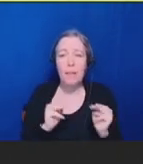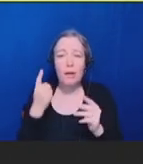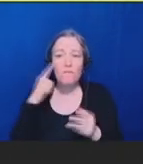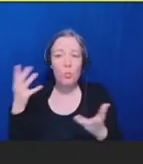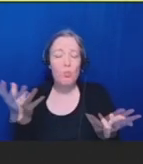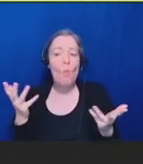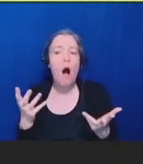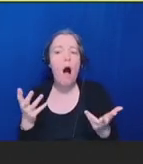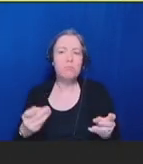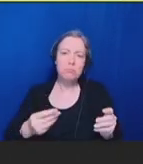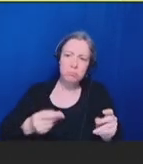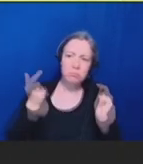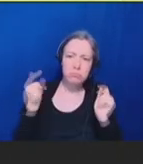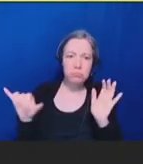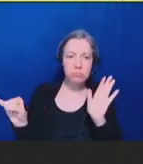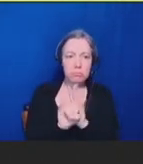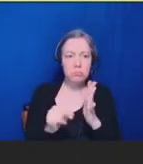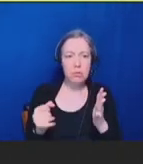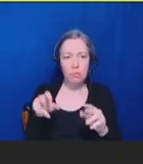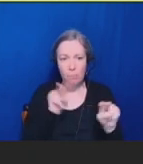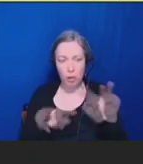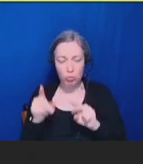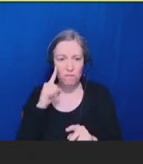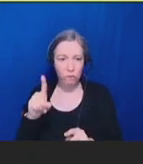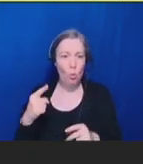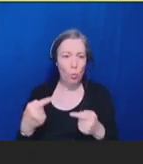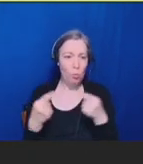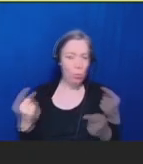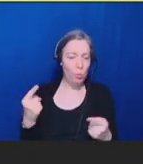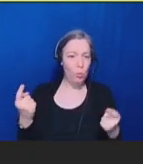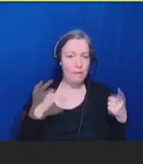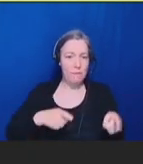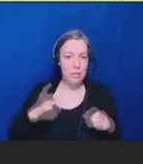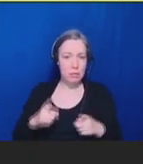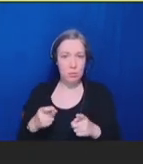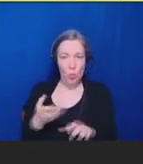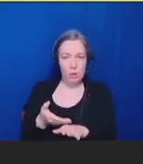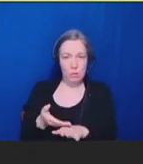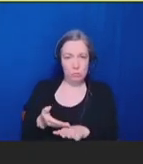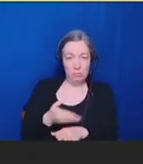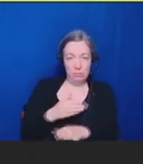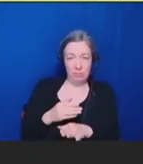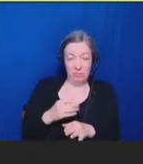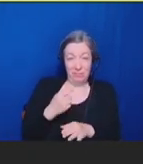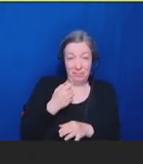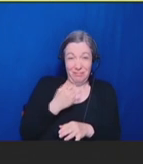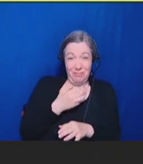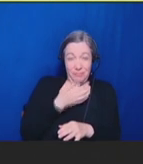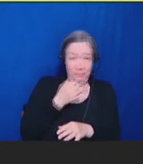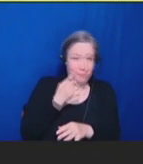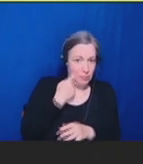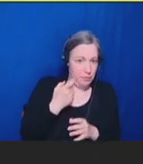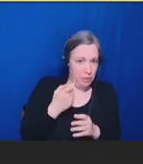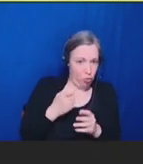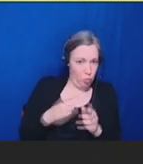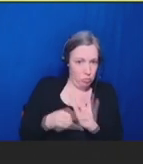events and preliminary diagnoses, as well as provide reassurance when unexpected adverse events do not occur.